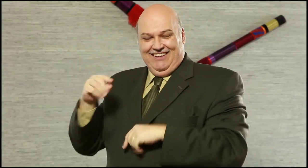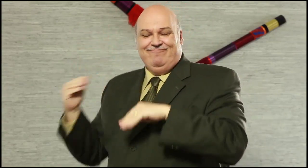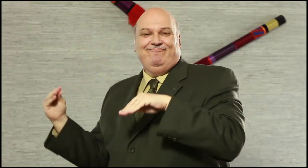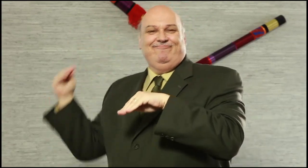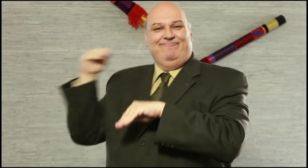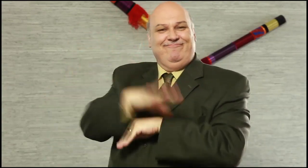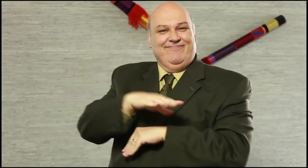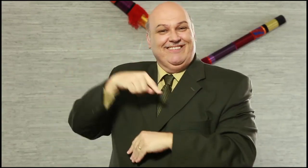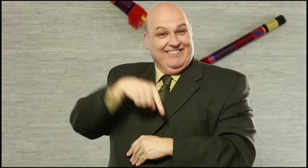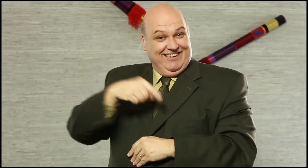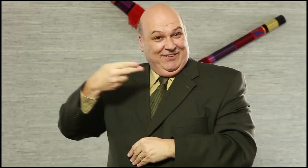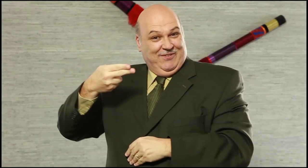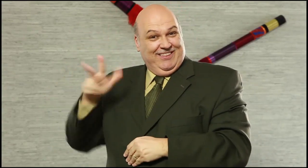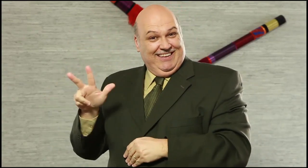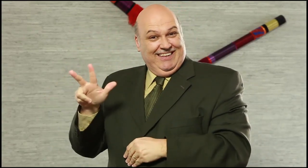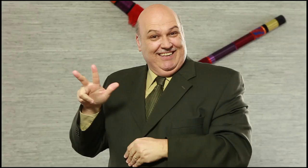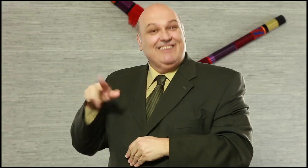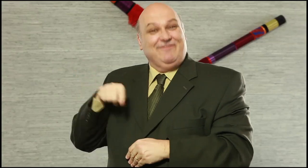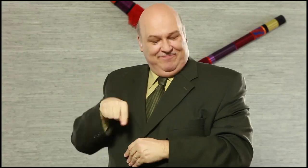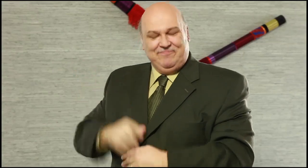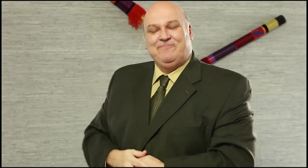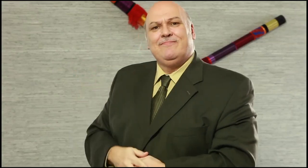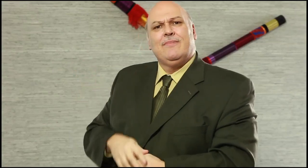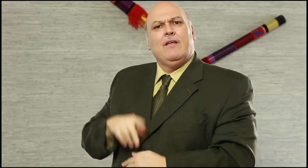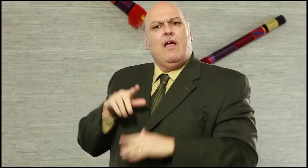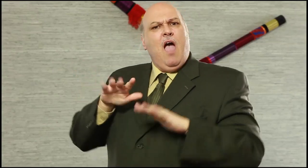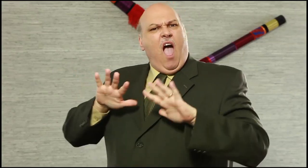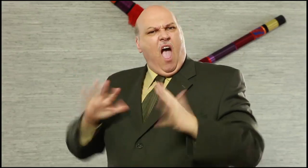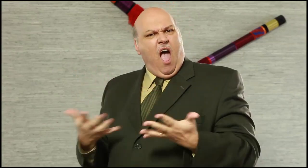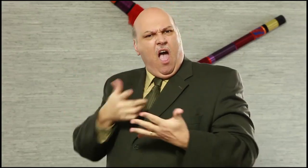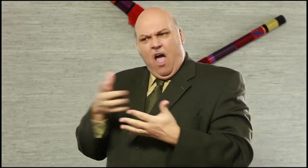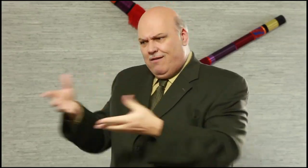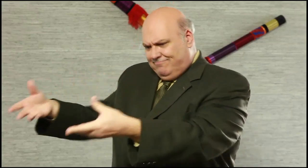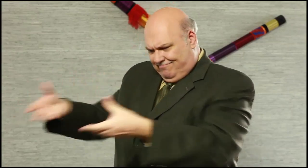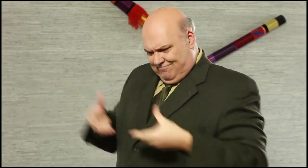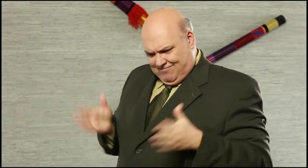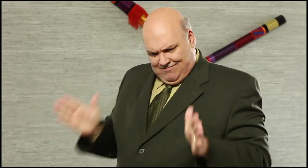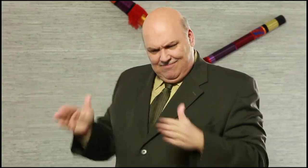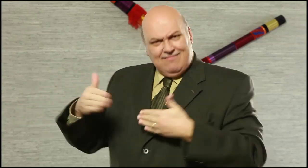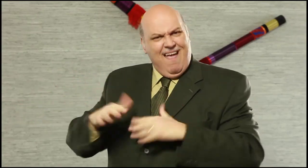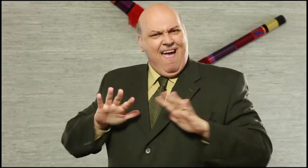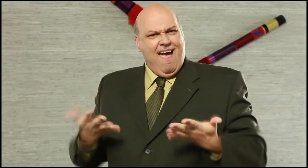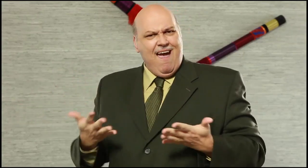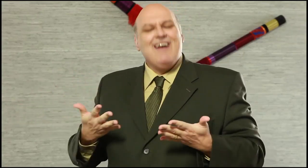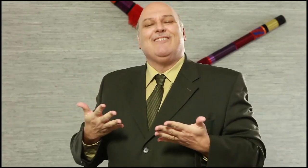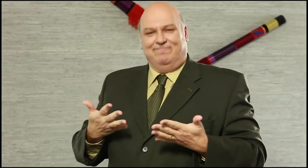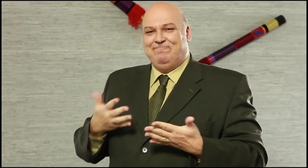of your friends waving their hands, and H3